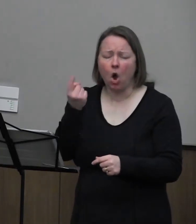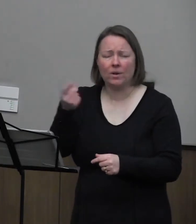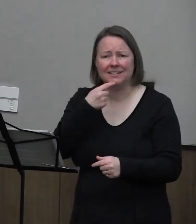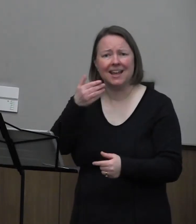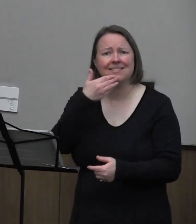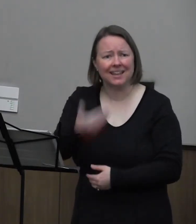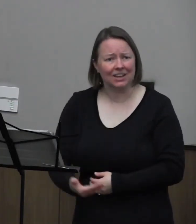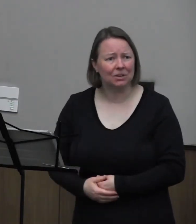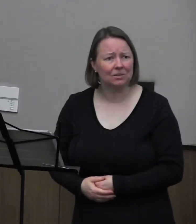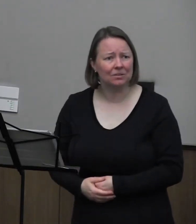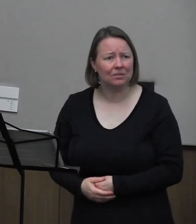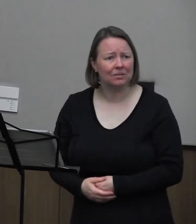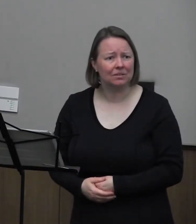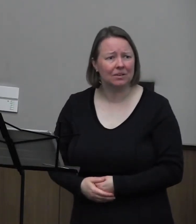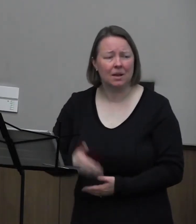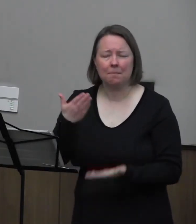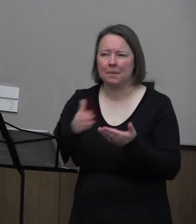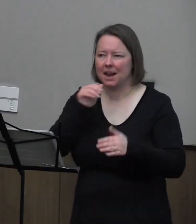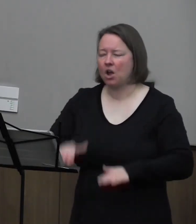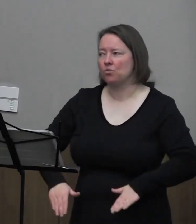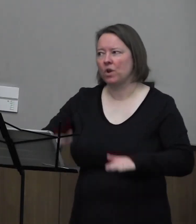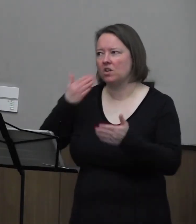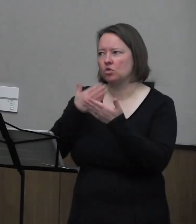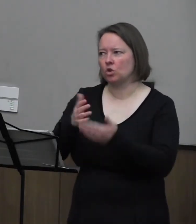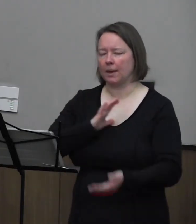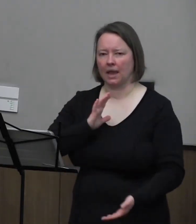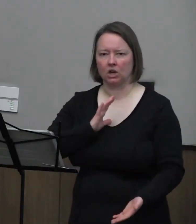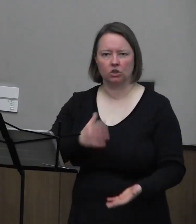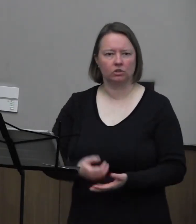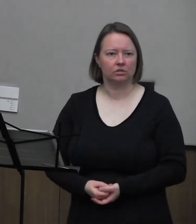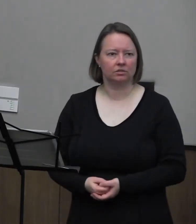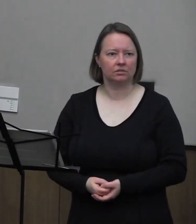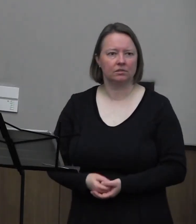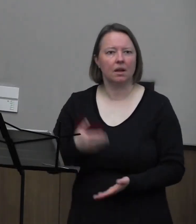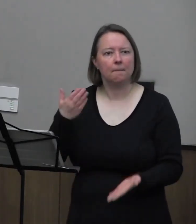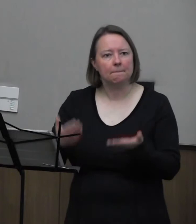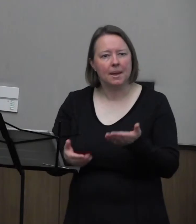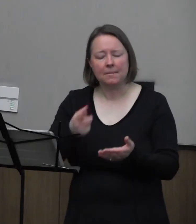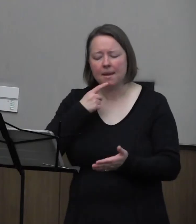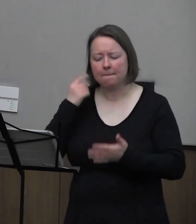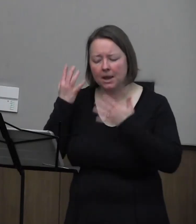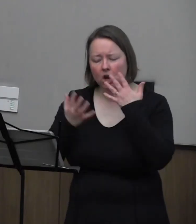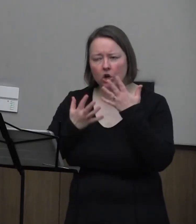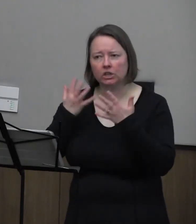Maybe they were not raised with good manners. Maybe they are embarrassed.